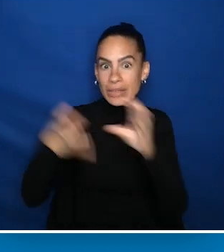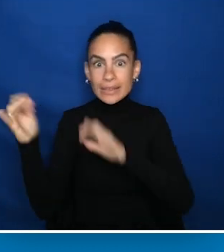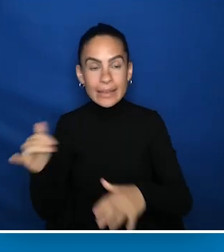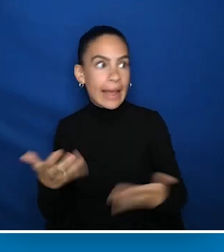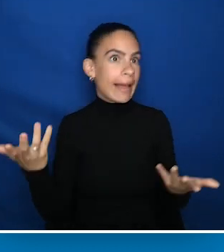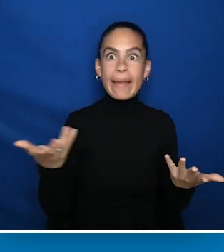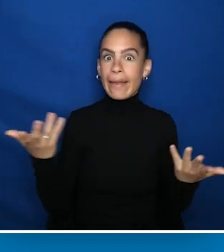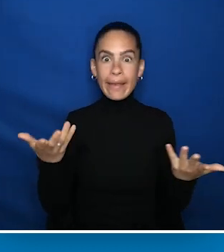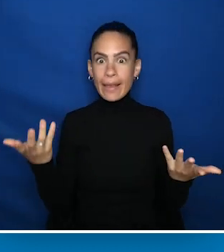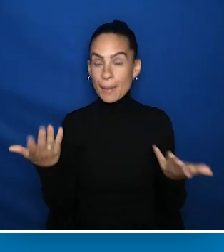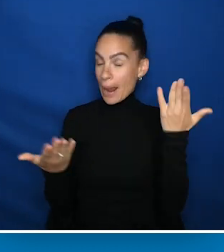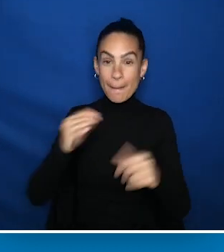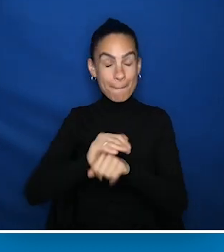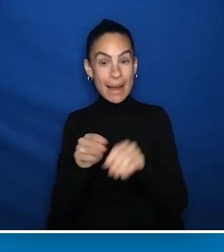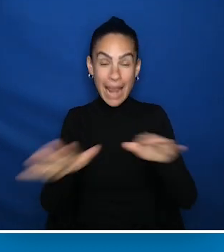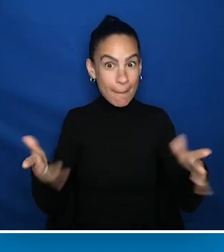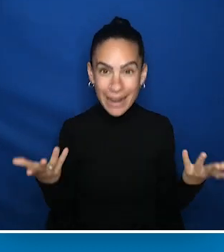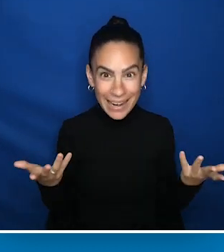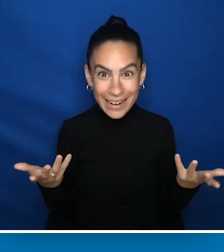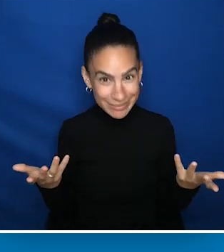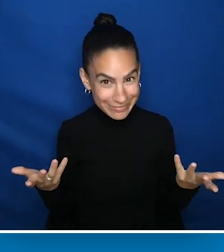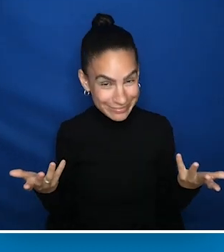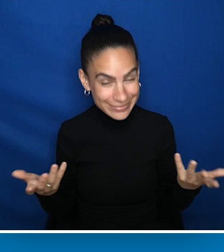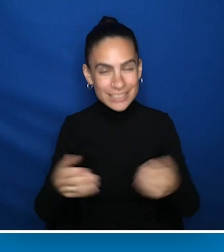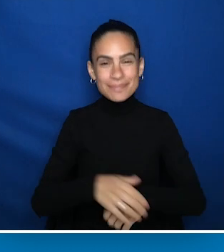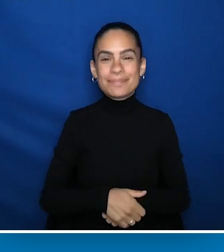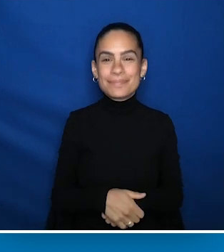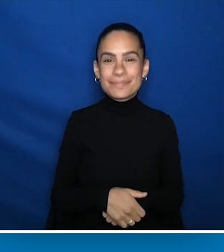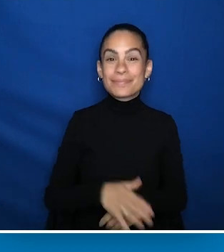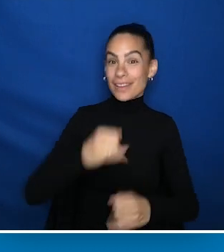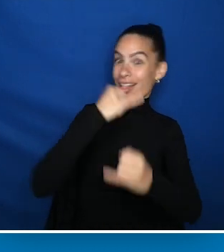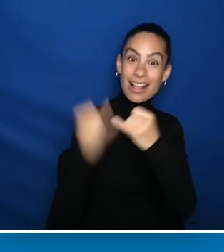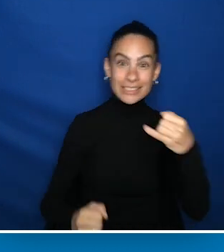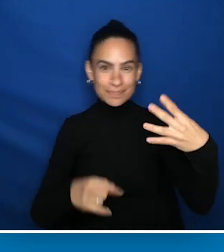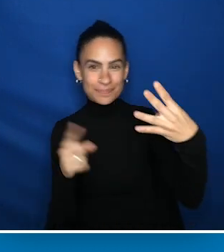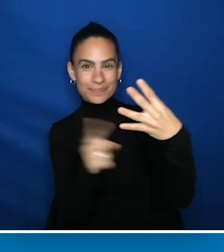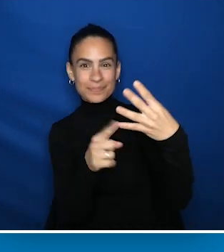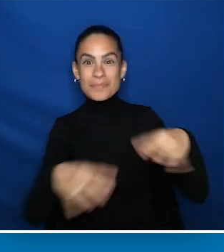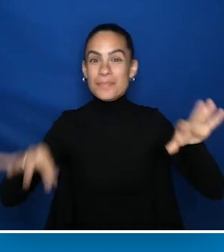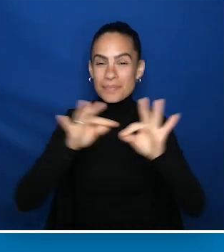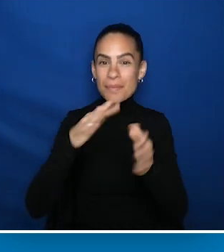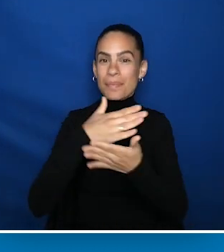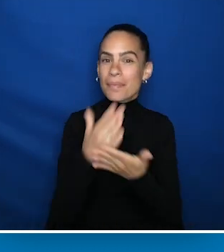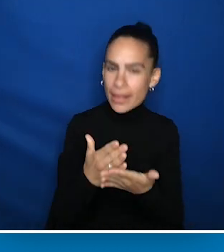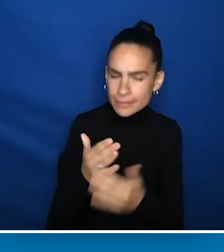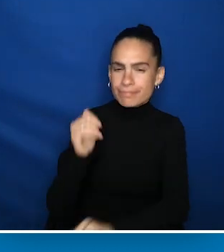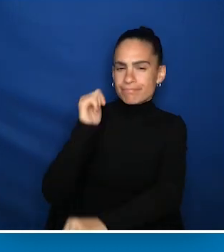oh, I don't know, maybe a pandemic. And the last core component is the creation, the adoption